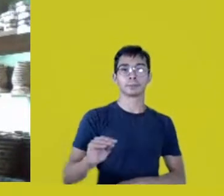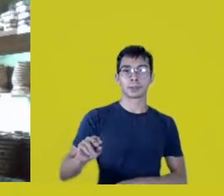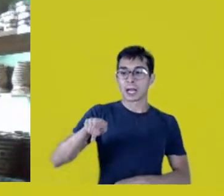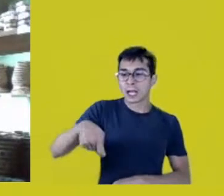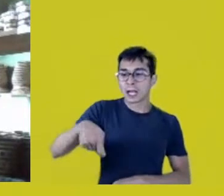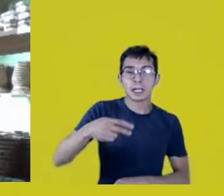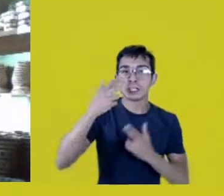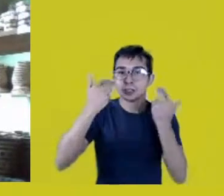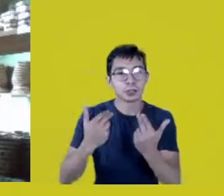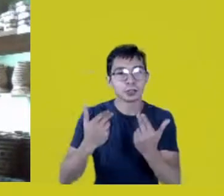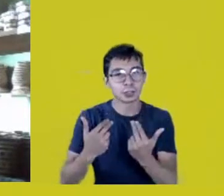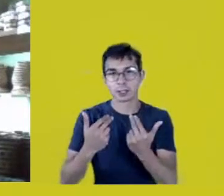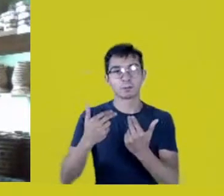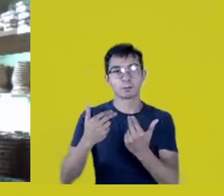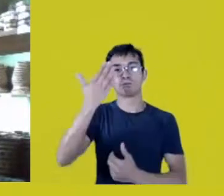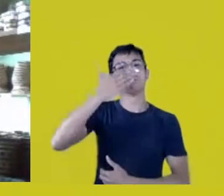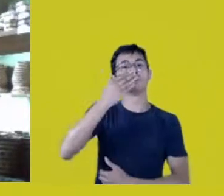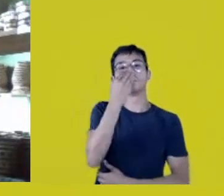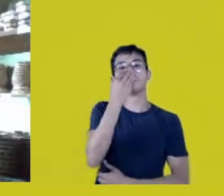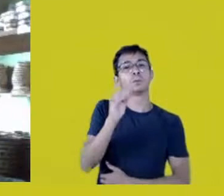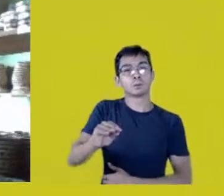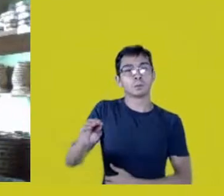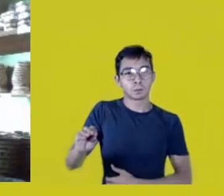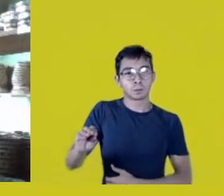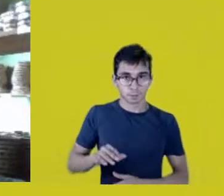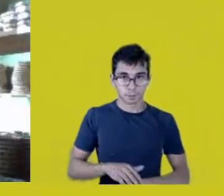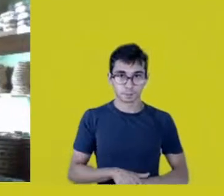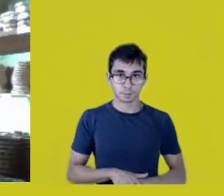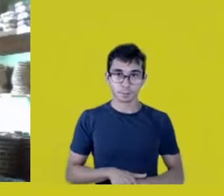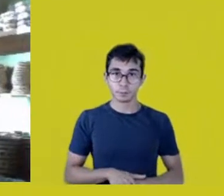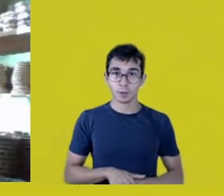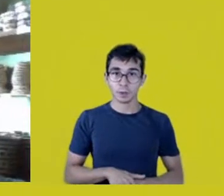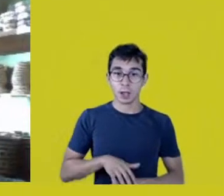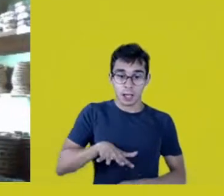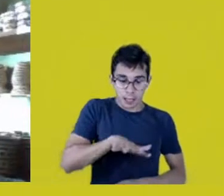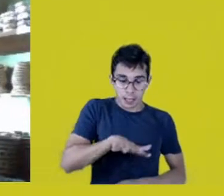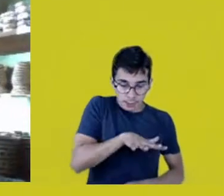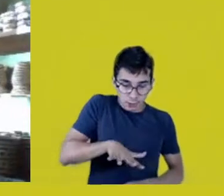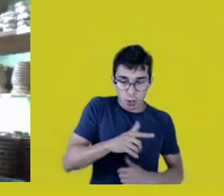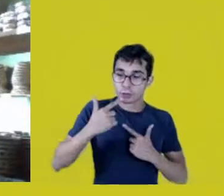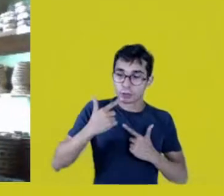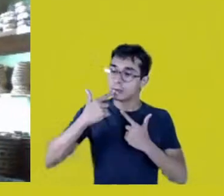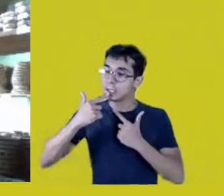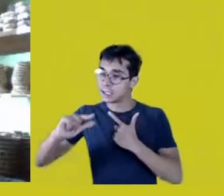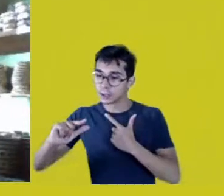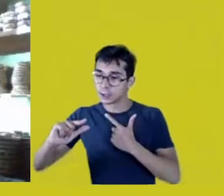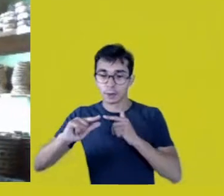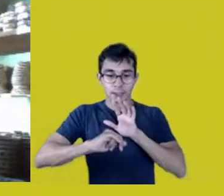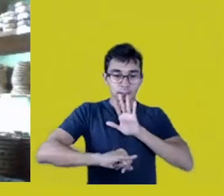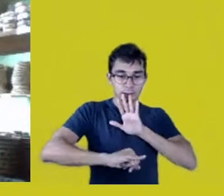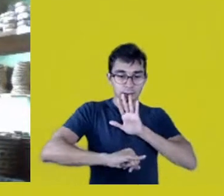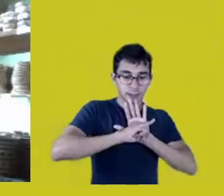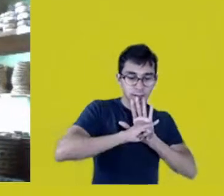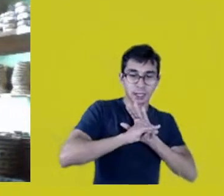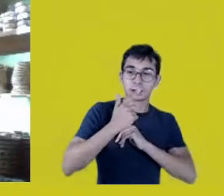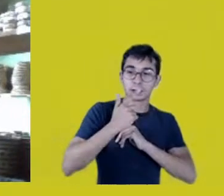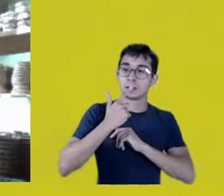That relation between language and territory, language and identity, language and spirituality,